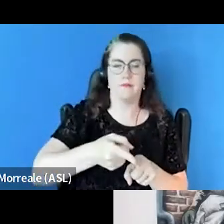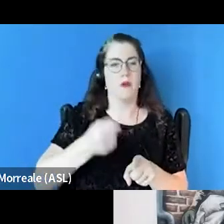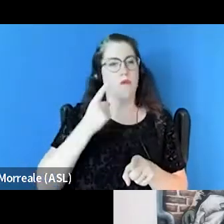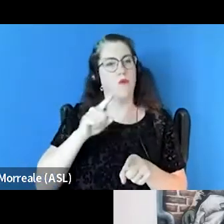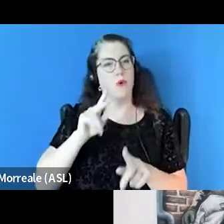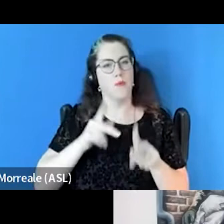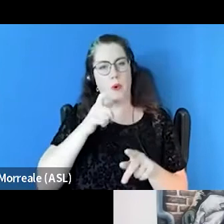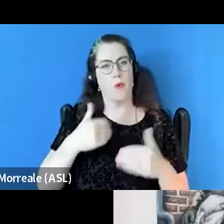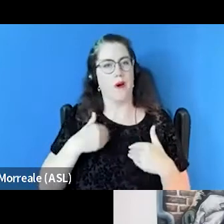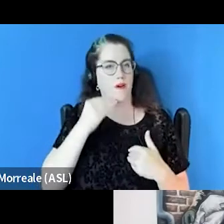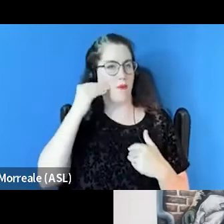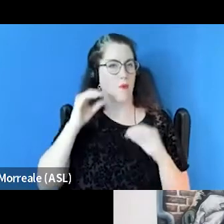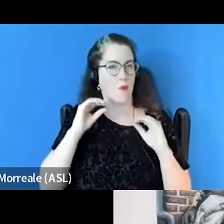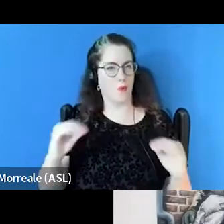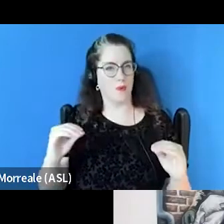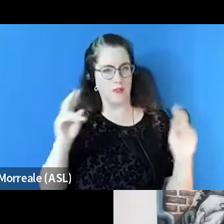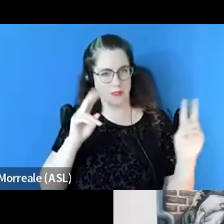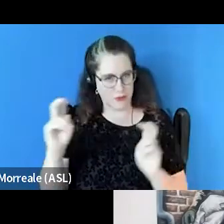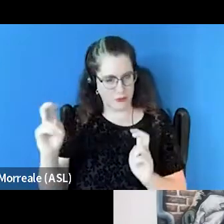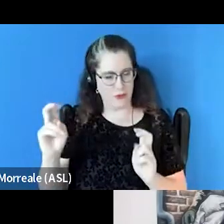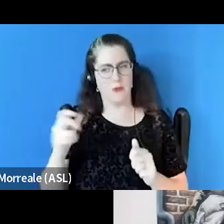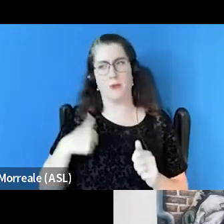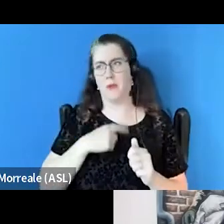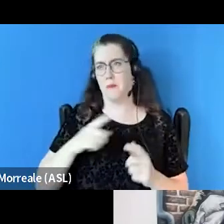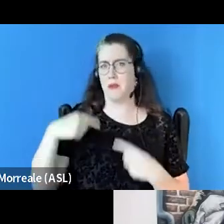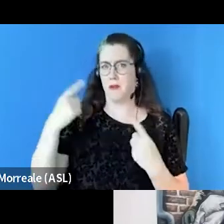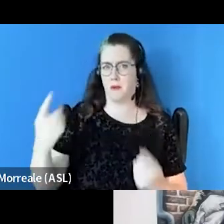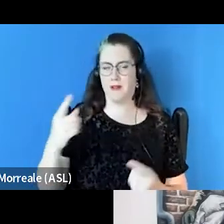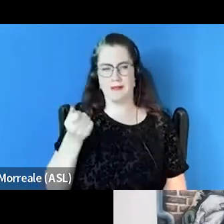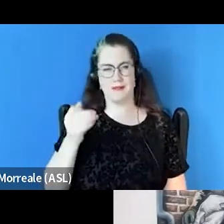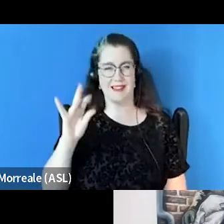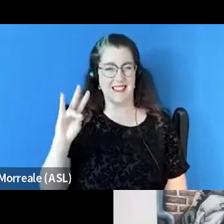experiencing homelessness. We've been around since the late '70s